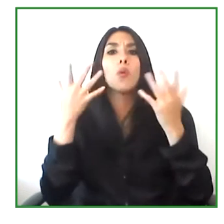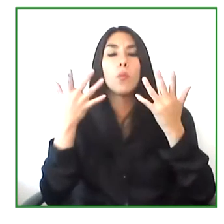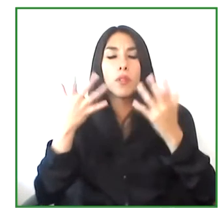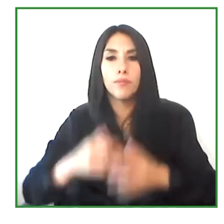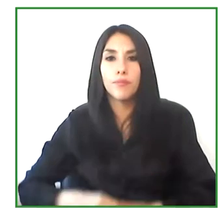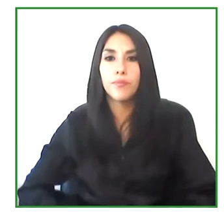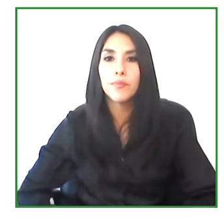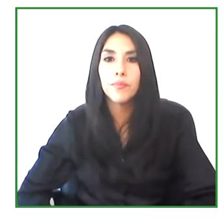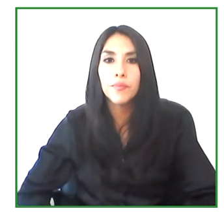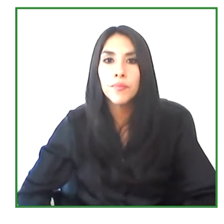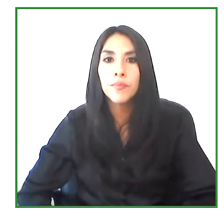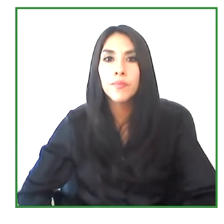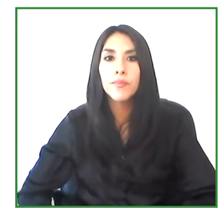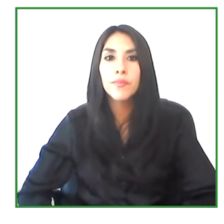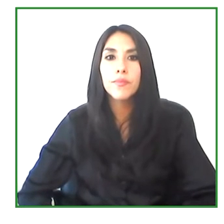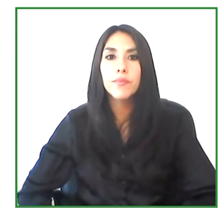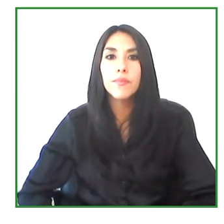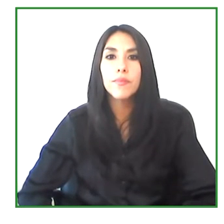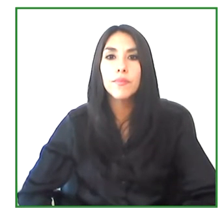Thank you so much, Williams,